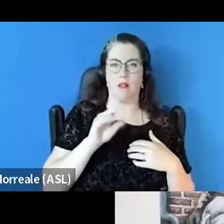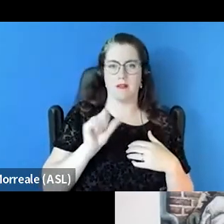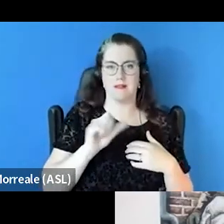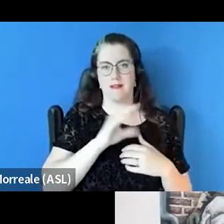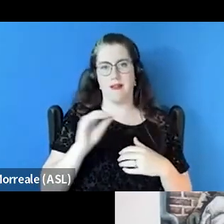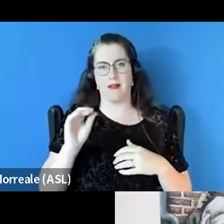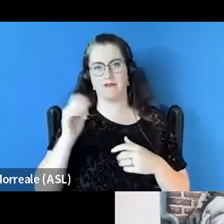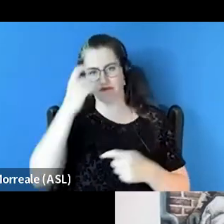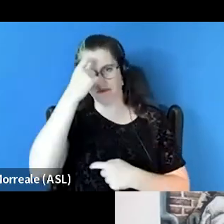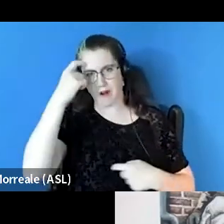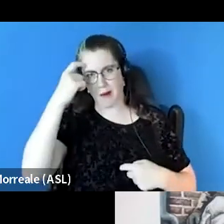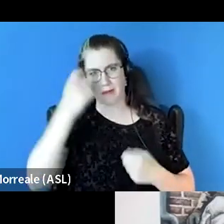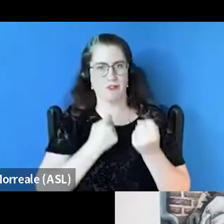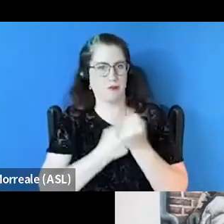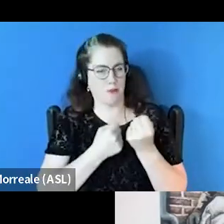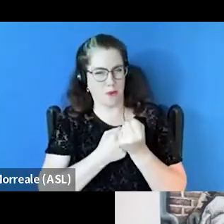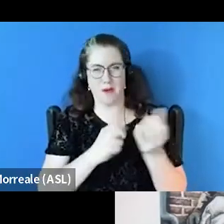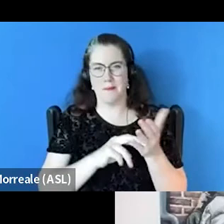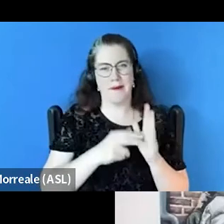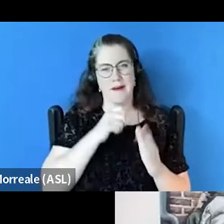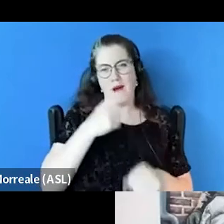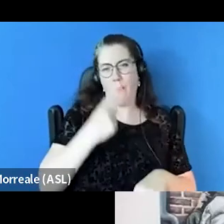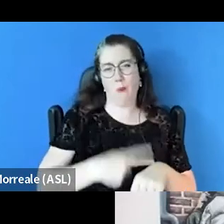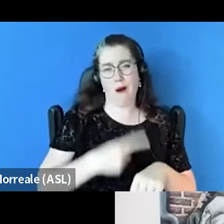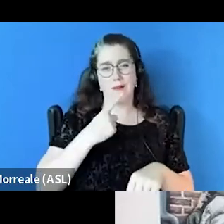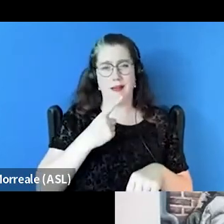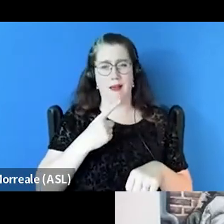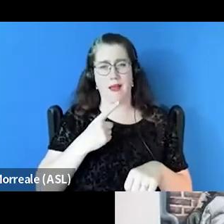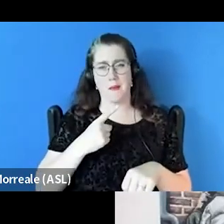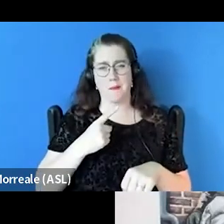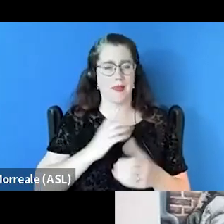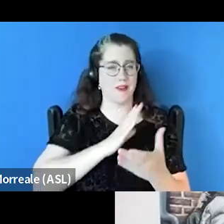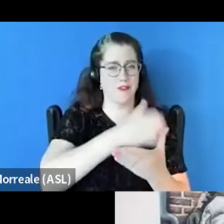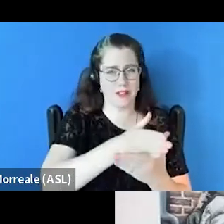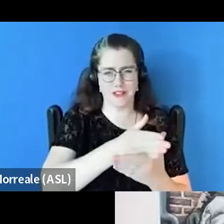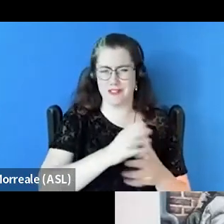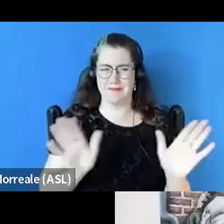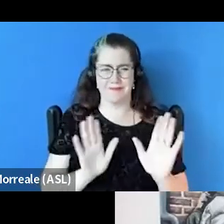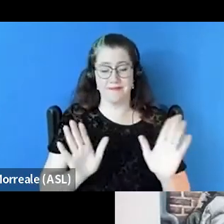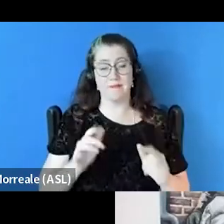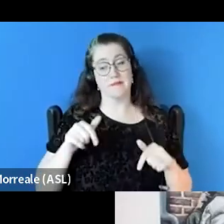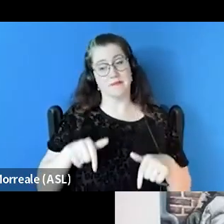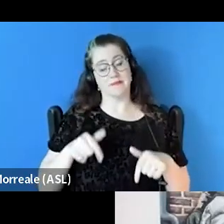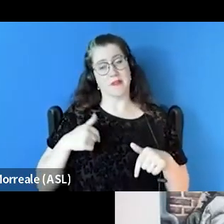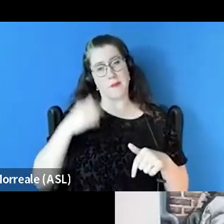So this isn't just a one time intervention. To me this is thinking about how do I build this